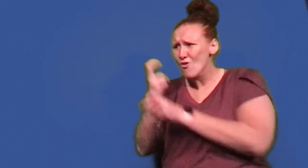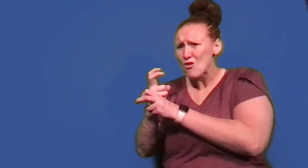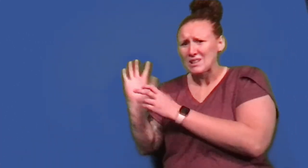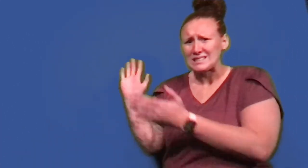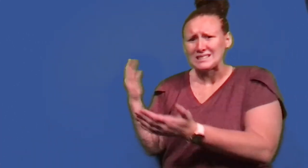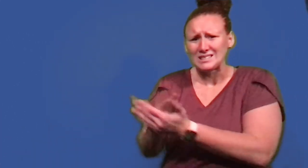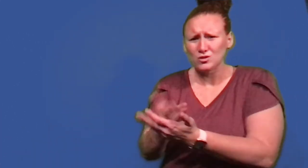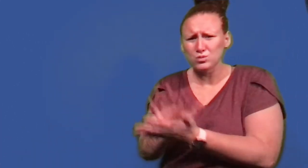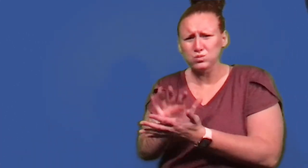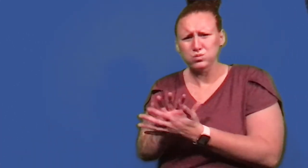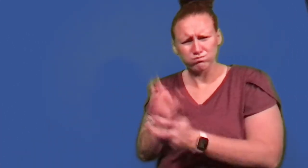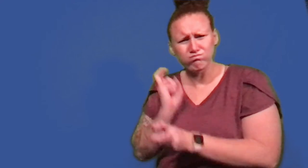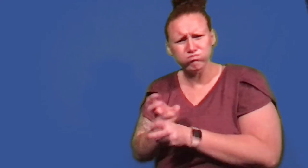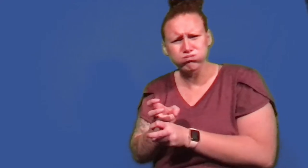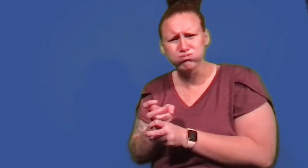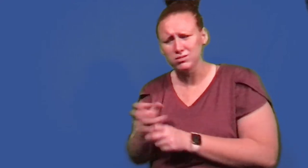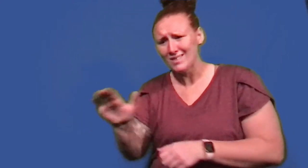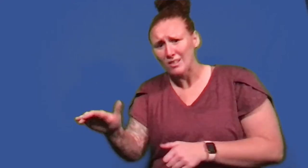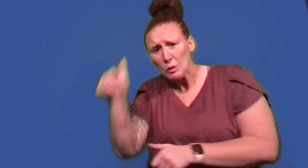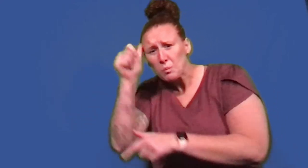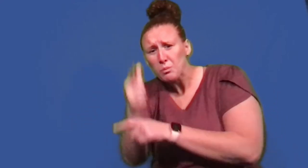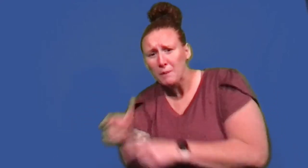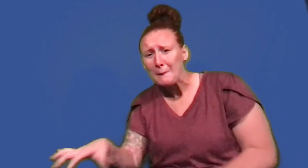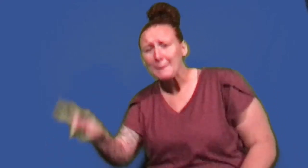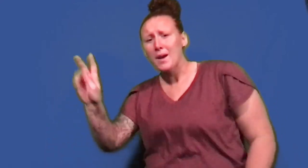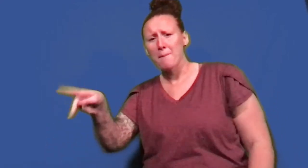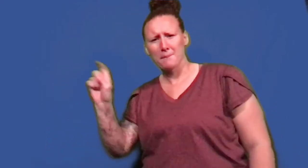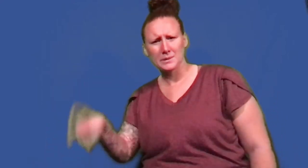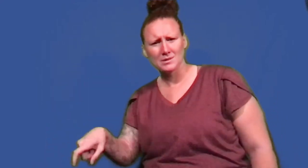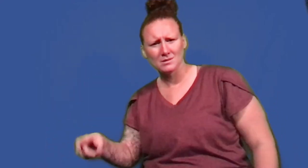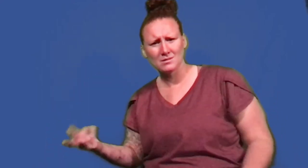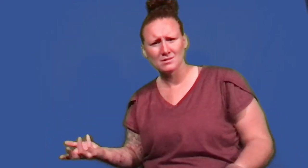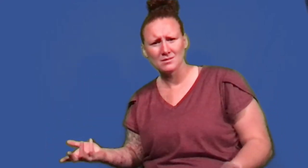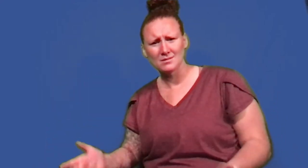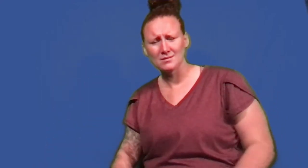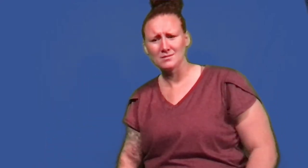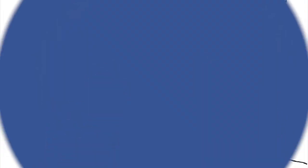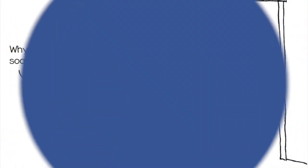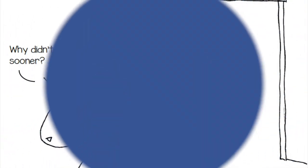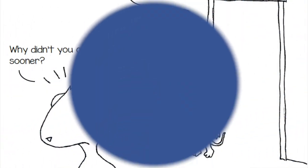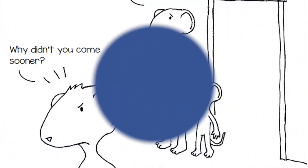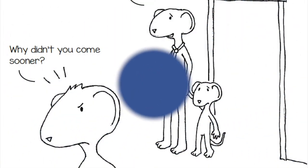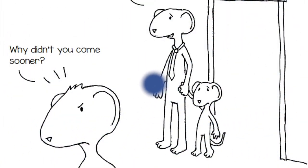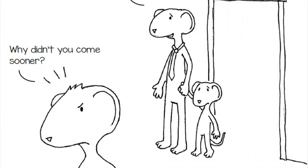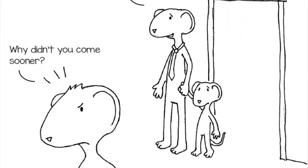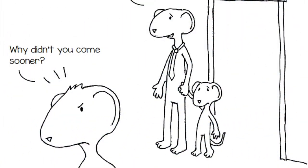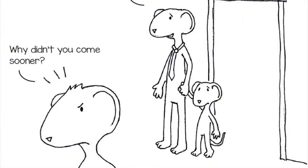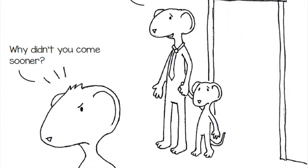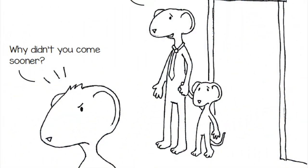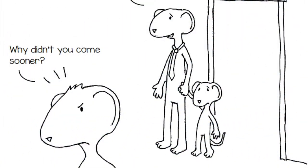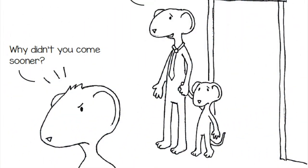It was hard to get to your school. I had to get your little brother.